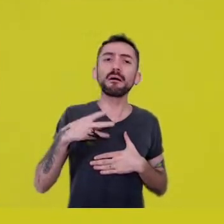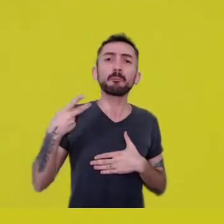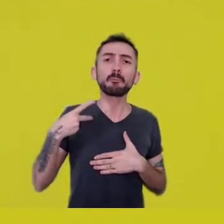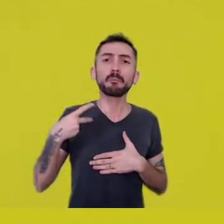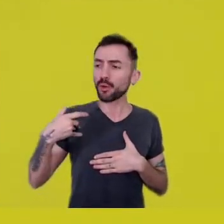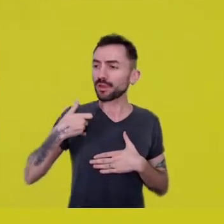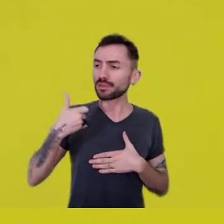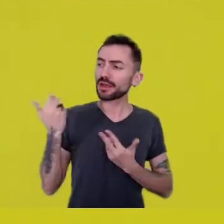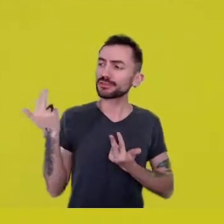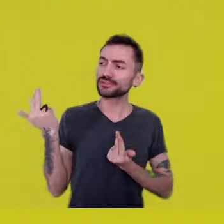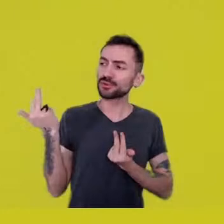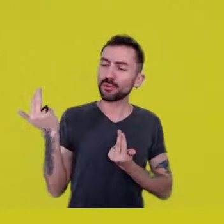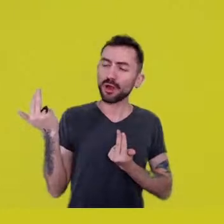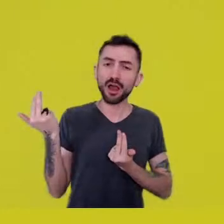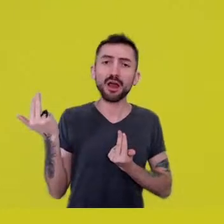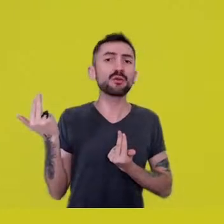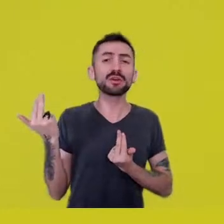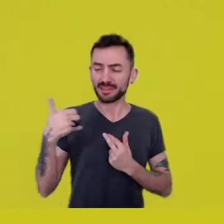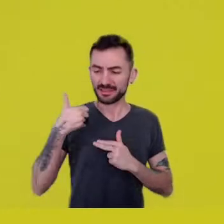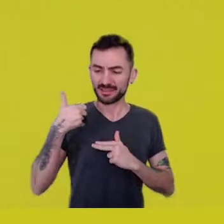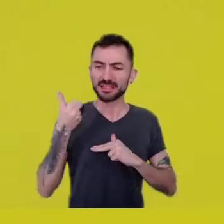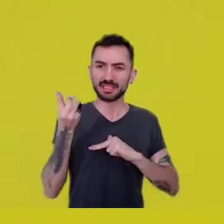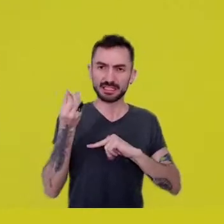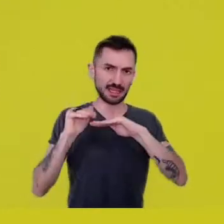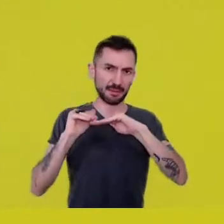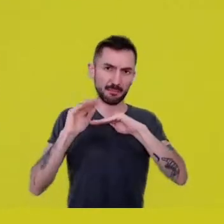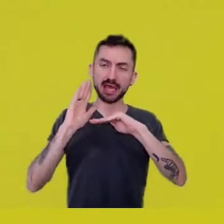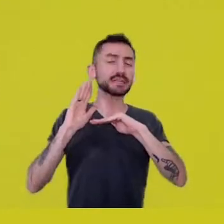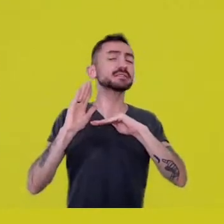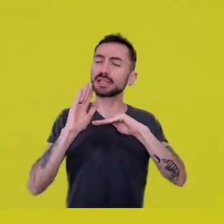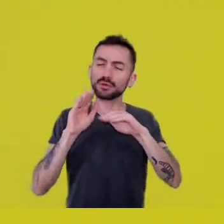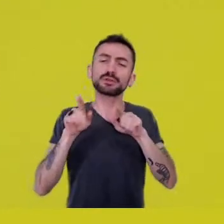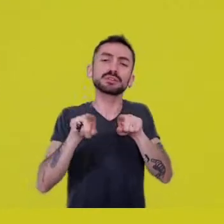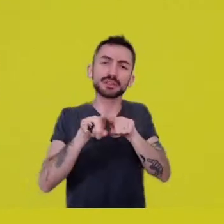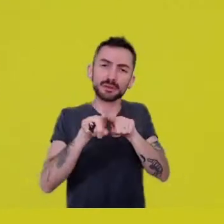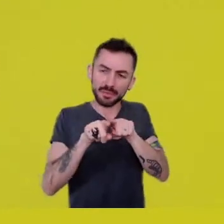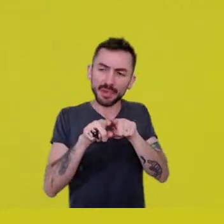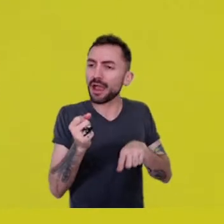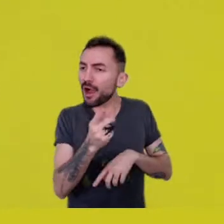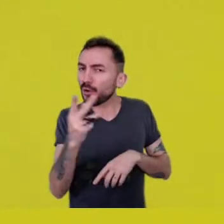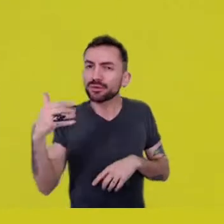not only people above 60, but 30-, 40-year-olds -